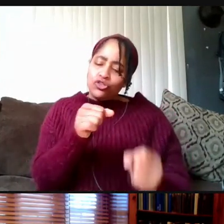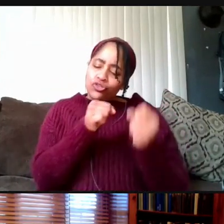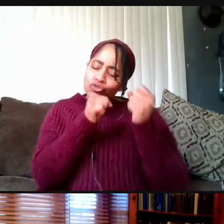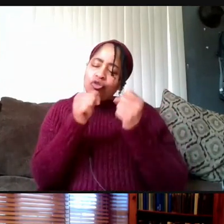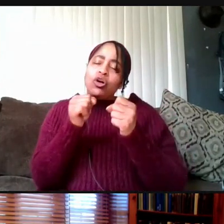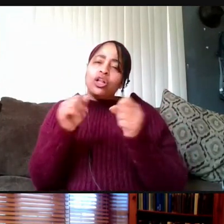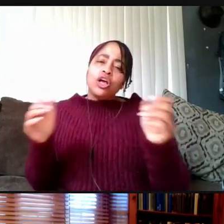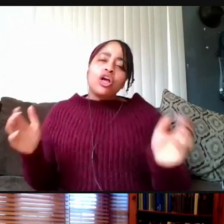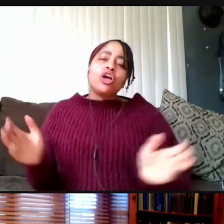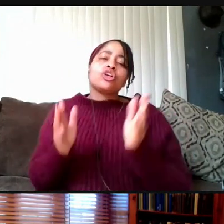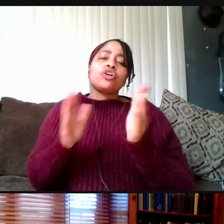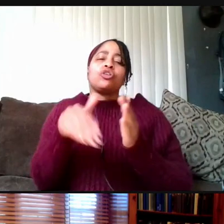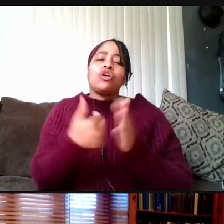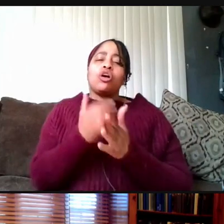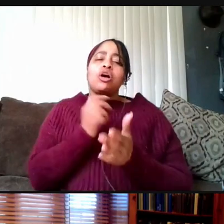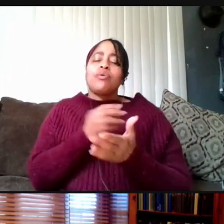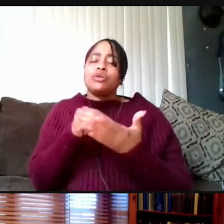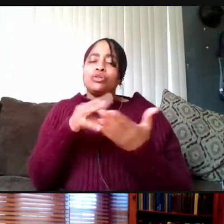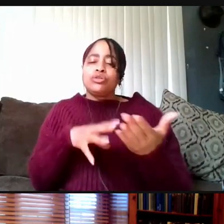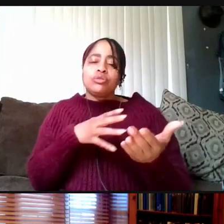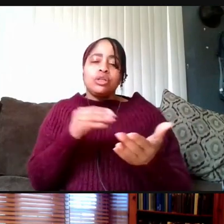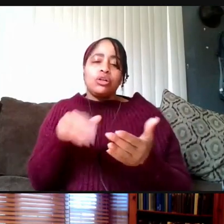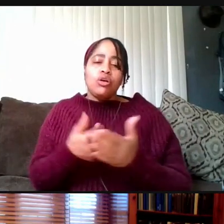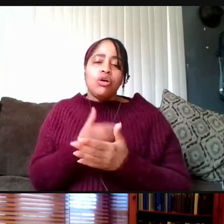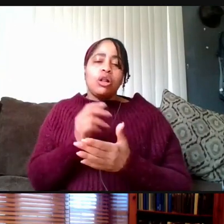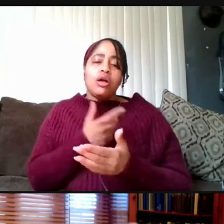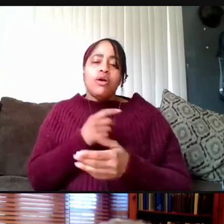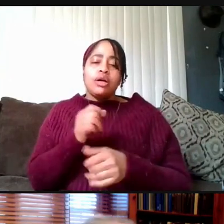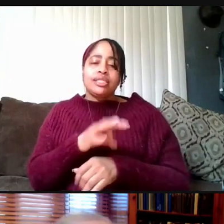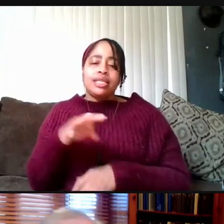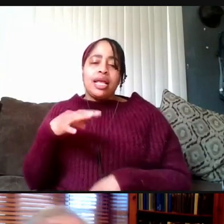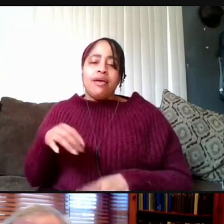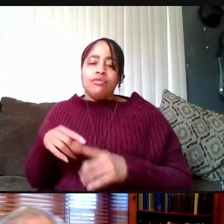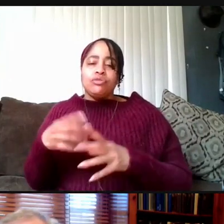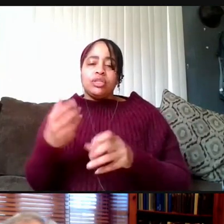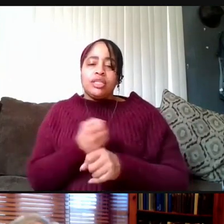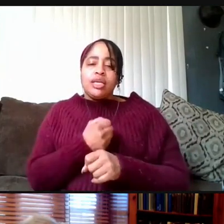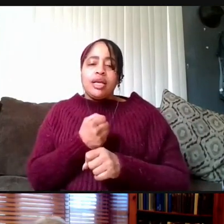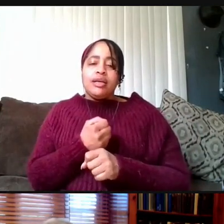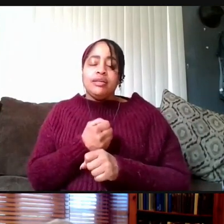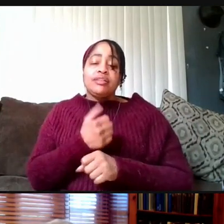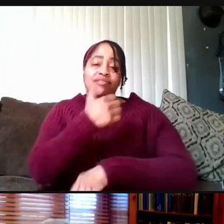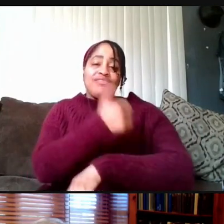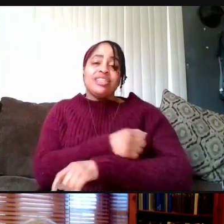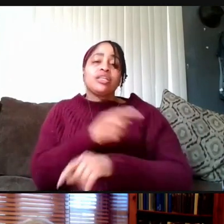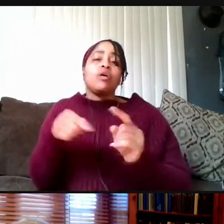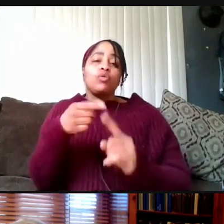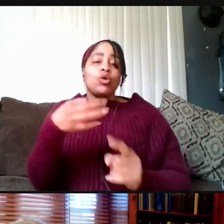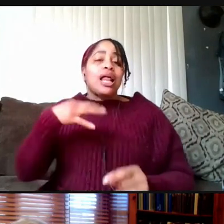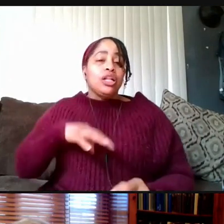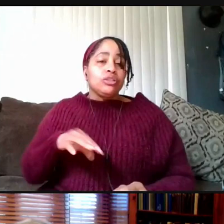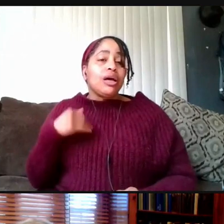and all of our employees to be vaccinated when they're eligible to do so. And I know we've said that a number of times,